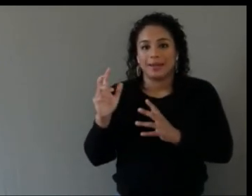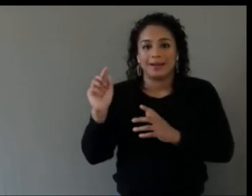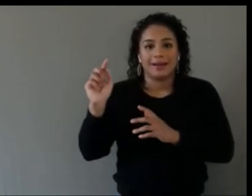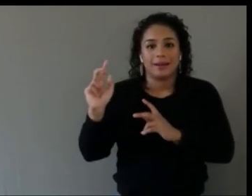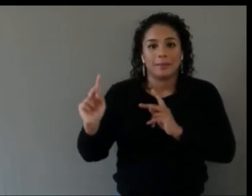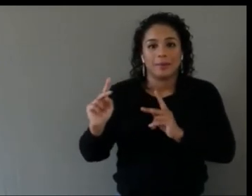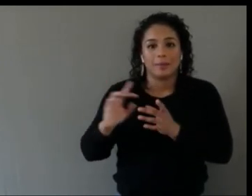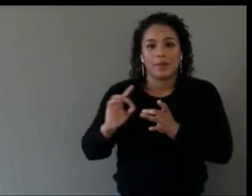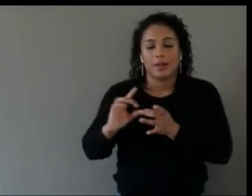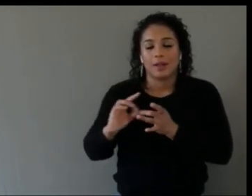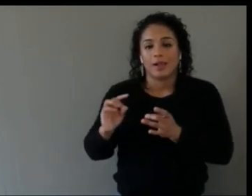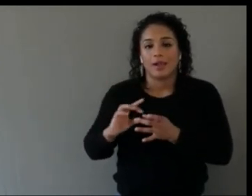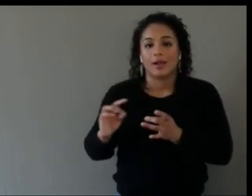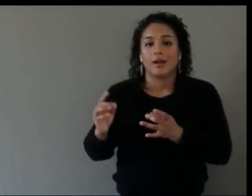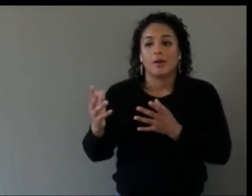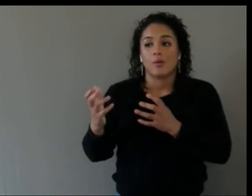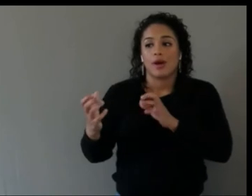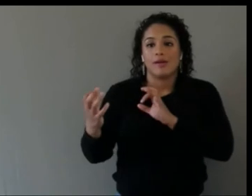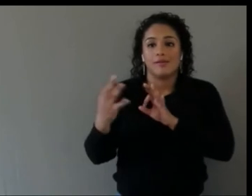to give feedback, and not being sure how to do that.